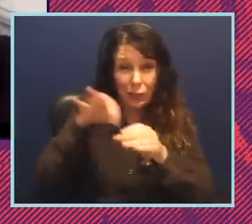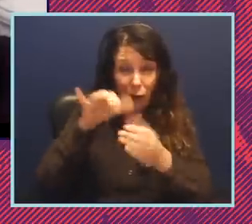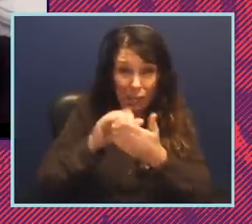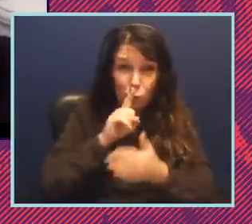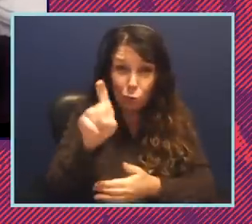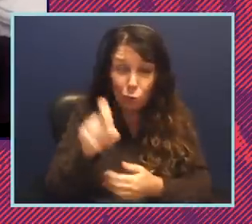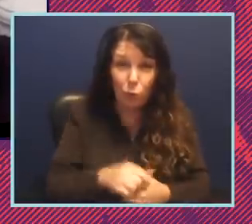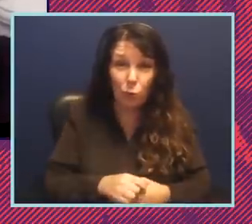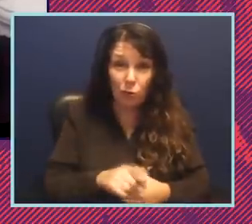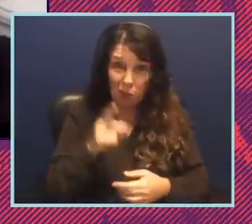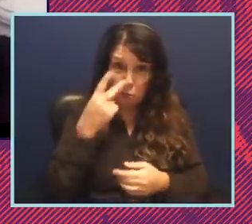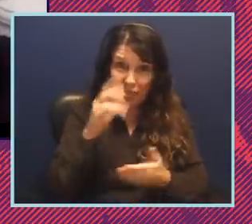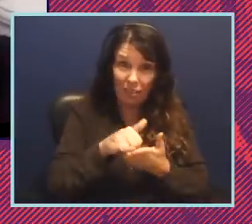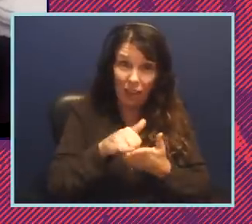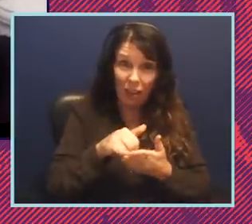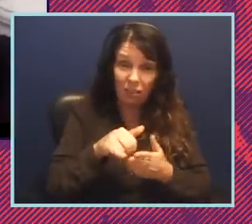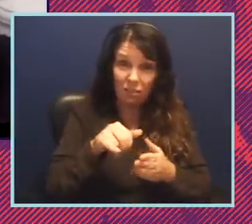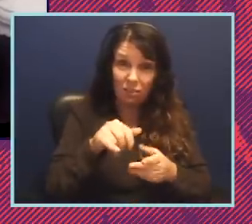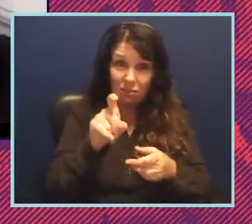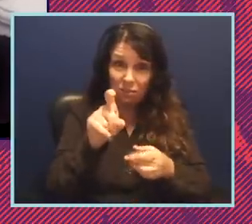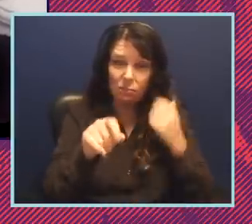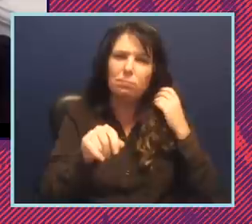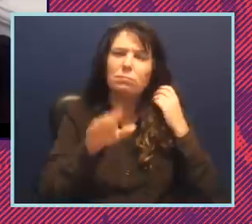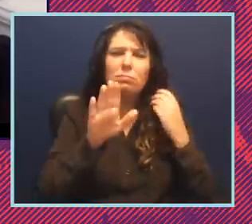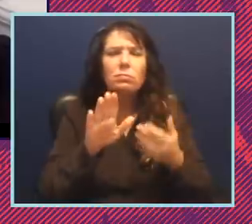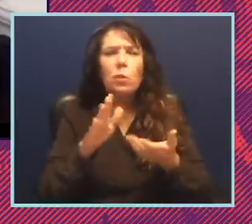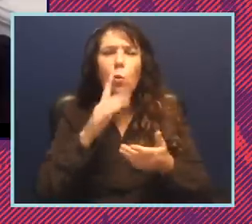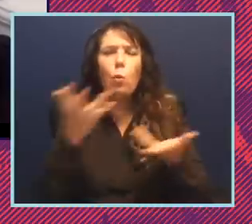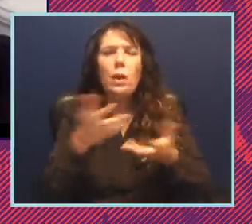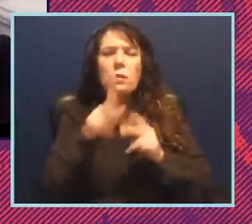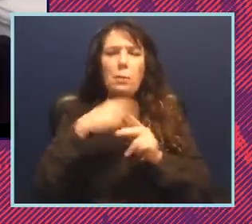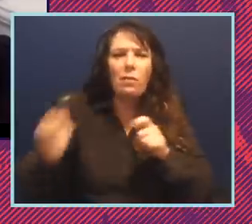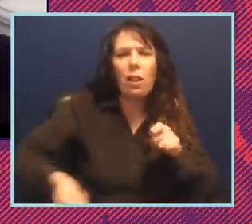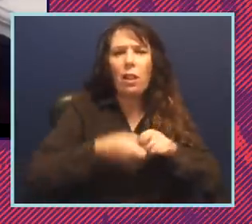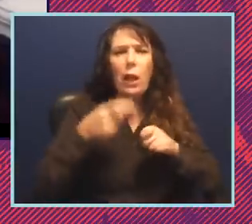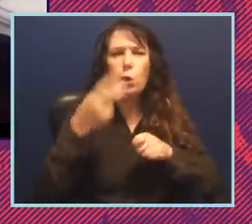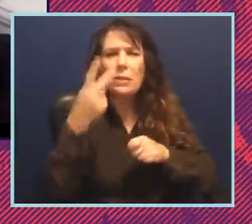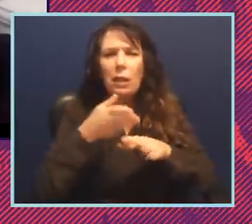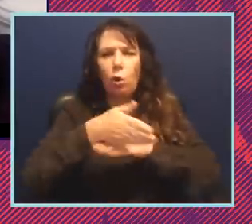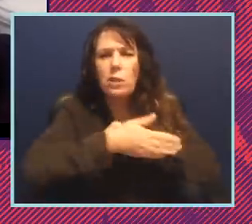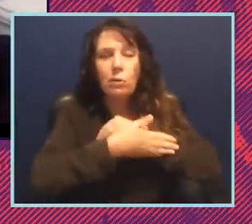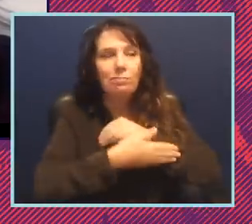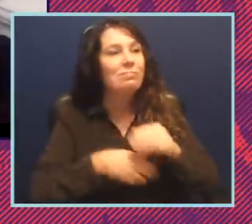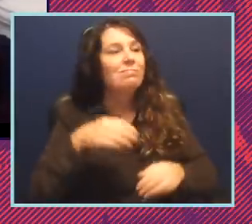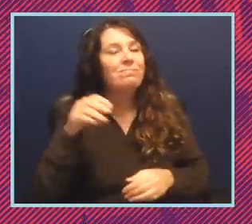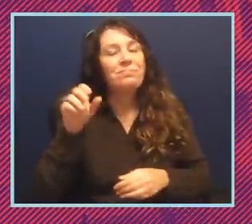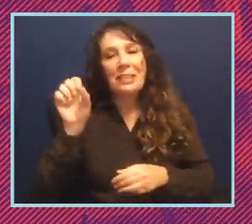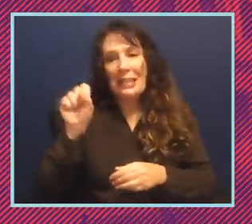Is that you're seeing that and more Sophia? Talk to us about the backlash you're seeing across the country. Yes, that's unfortunately, just as in Georgia,